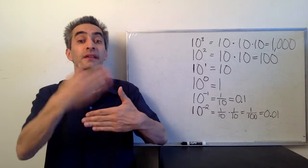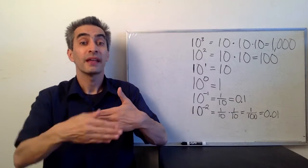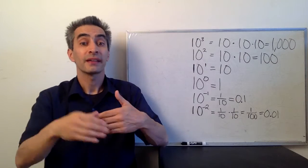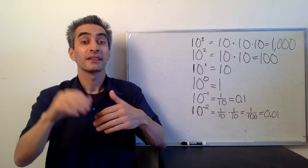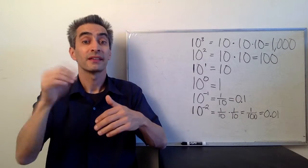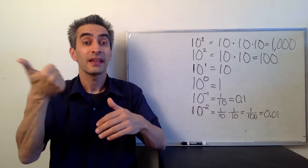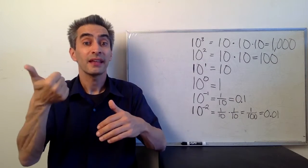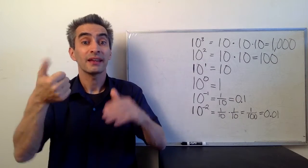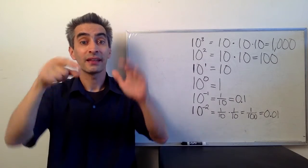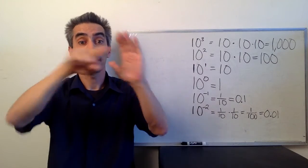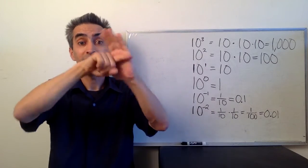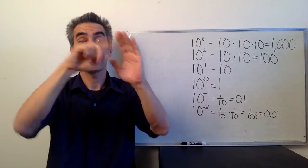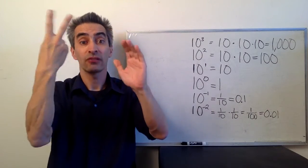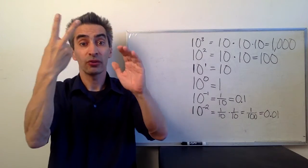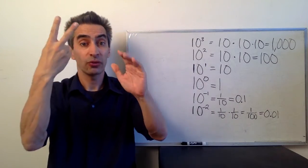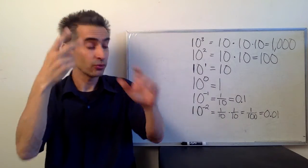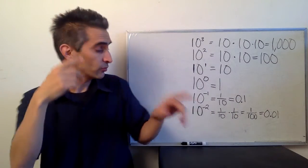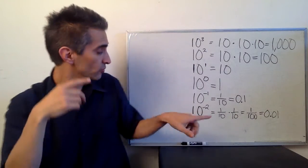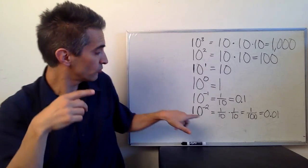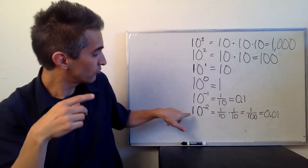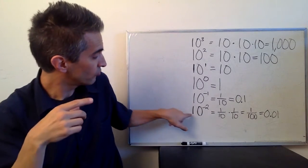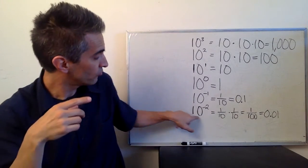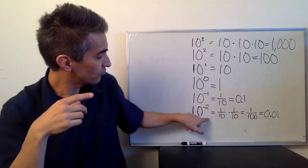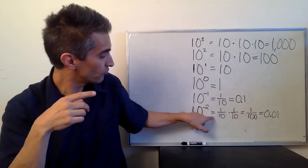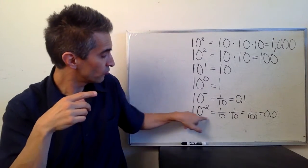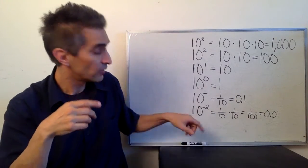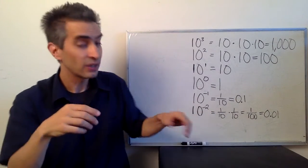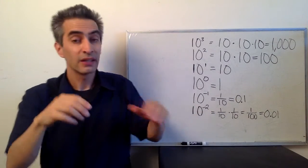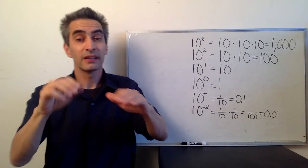Next 10 to the -2 power.